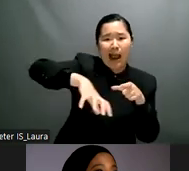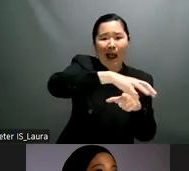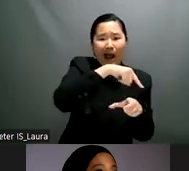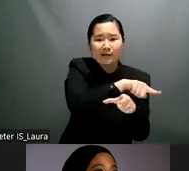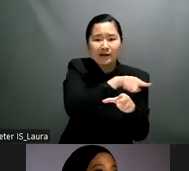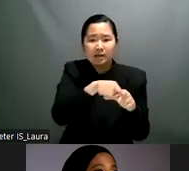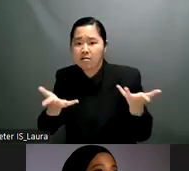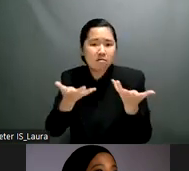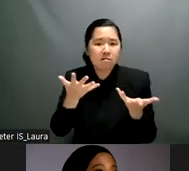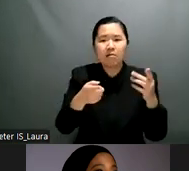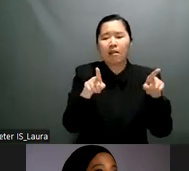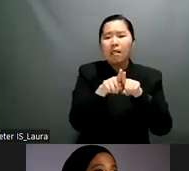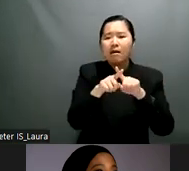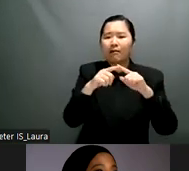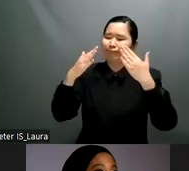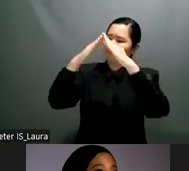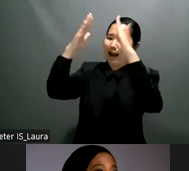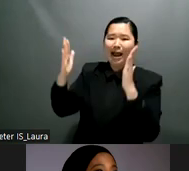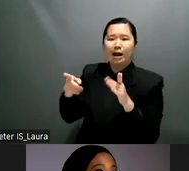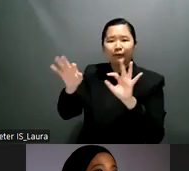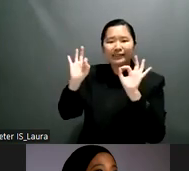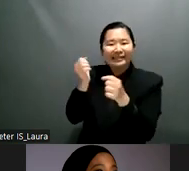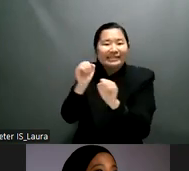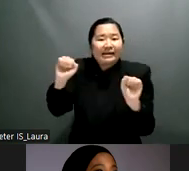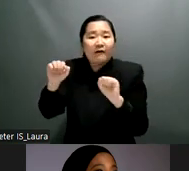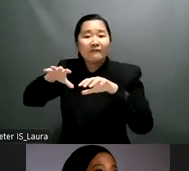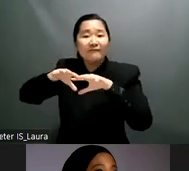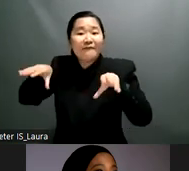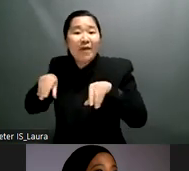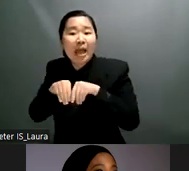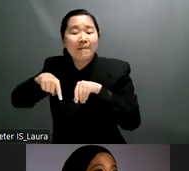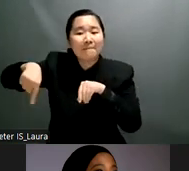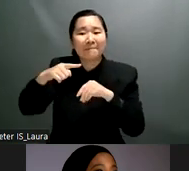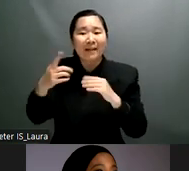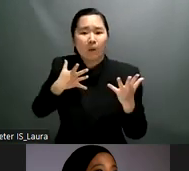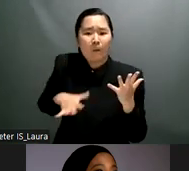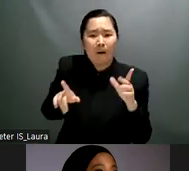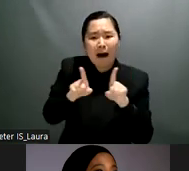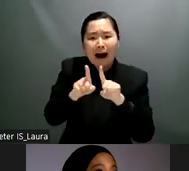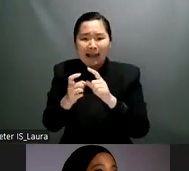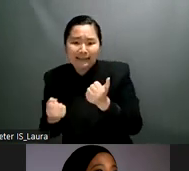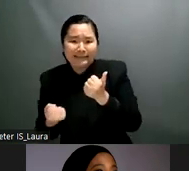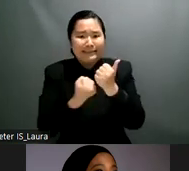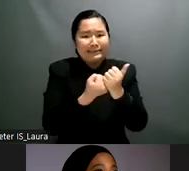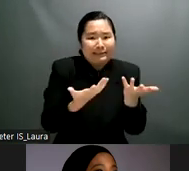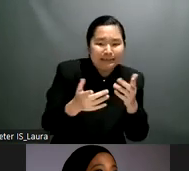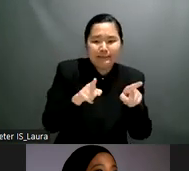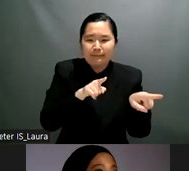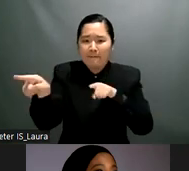actors for social changes to beneficiaries so government are asking more money to invest more